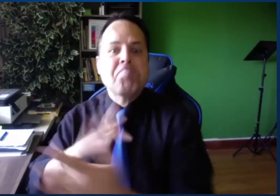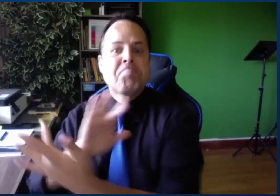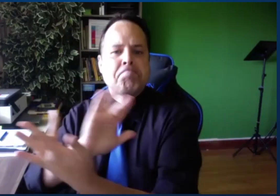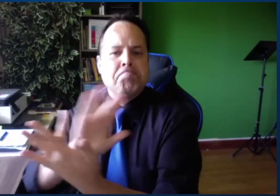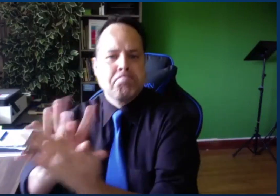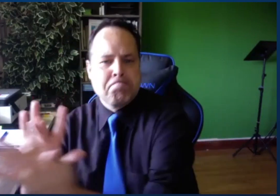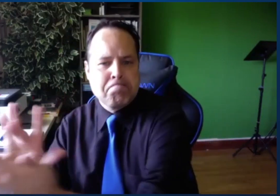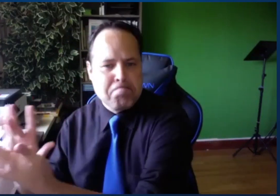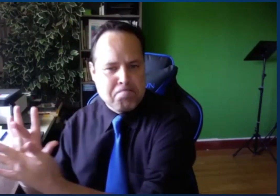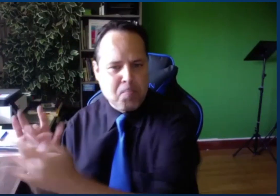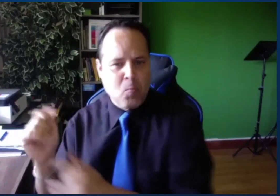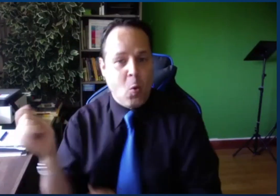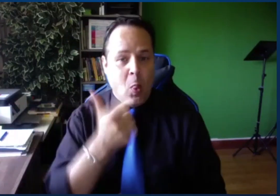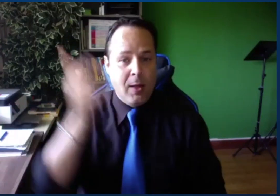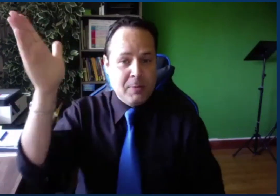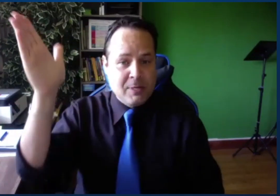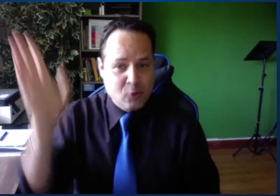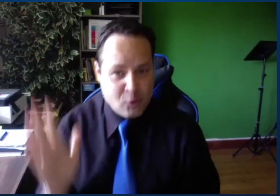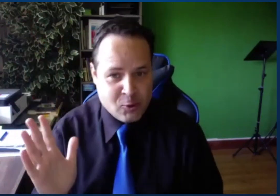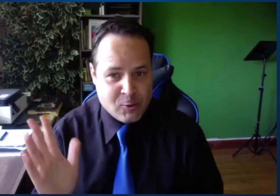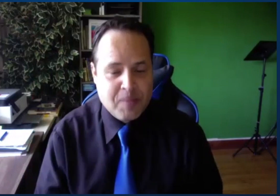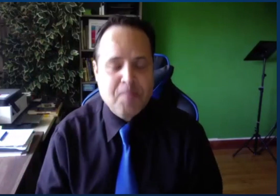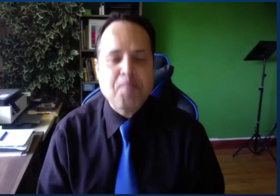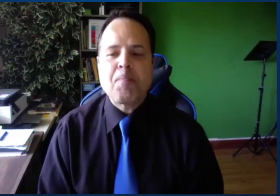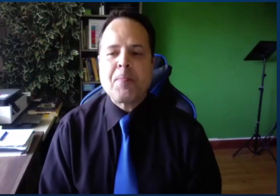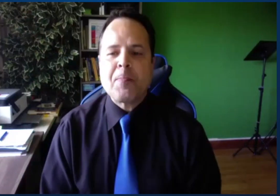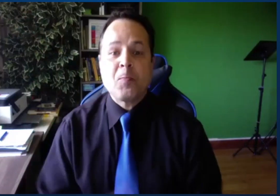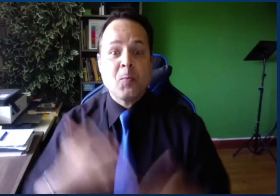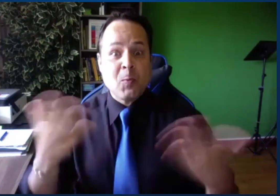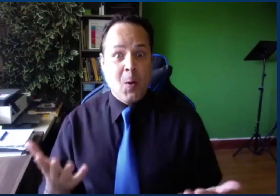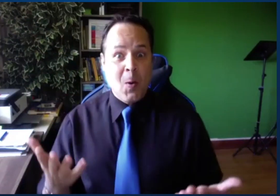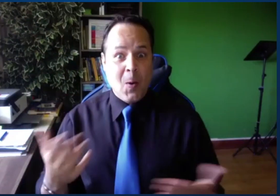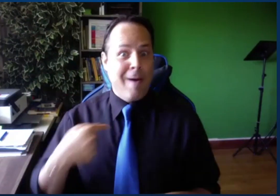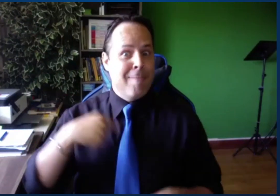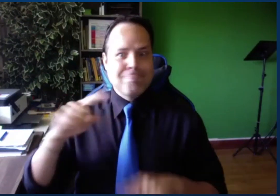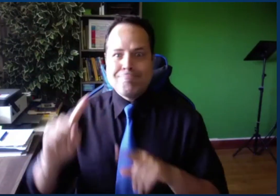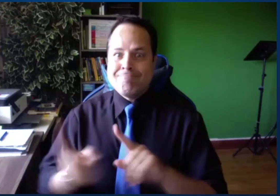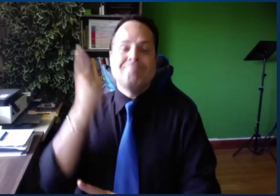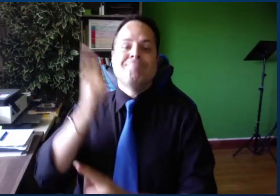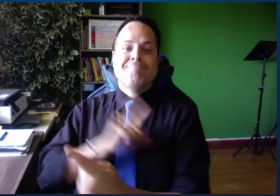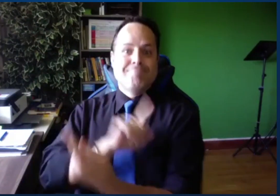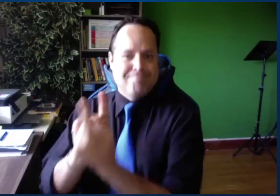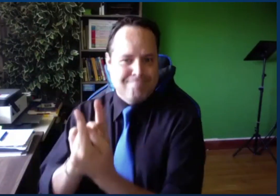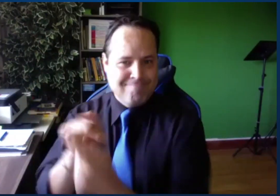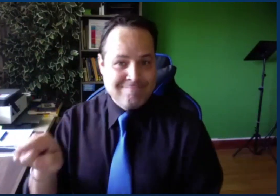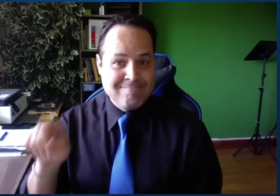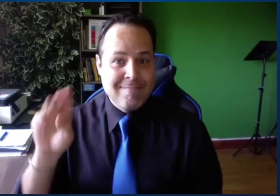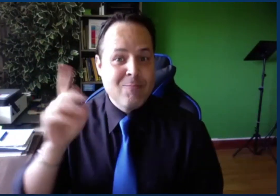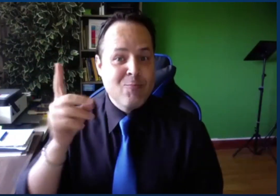So at DLI, we have been searching for different people to present to us.